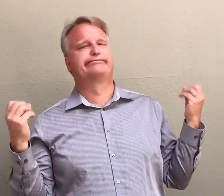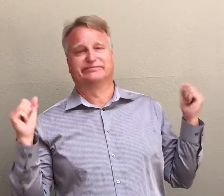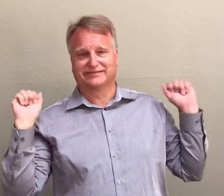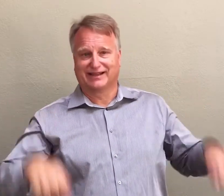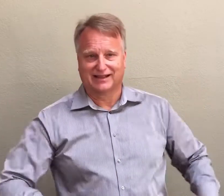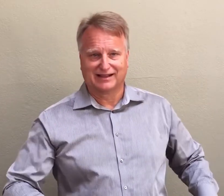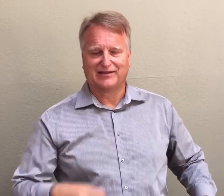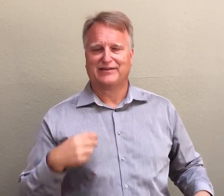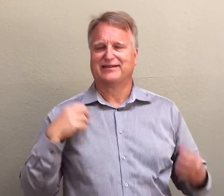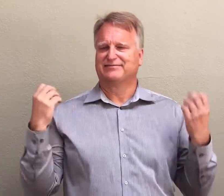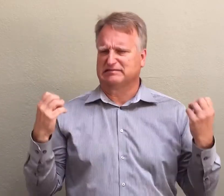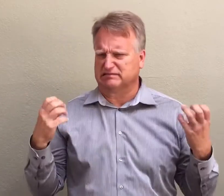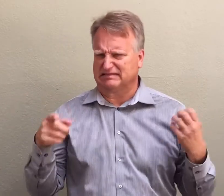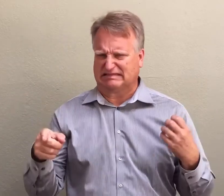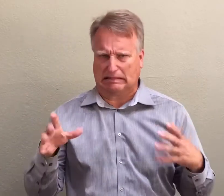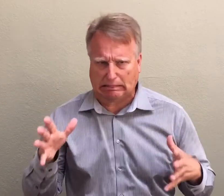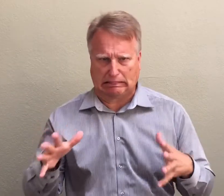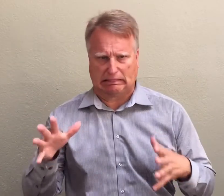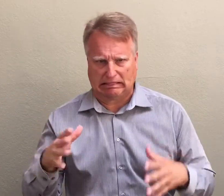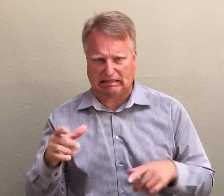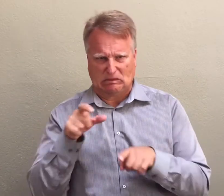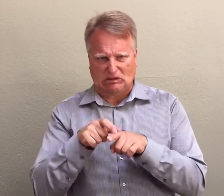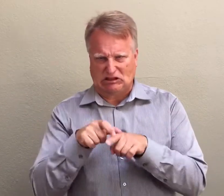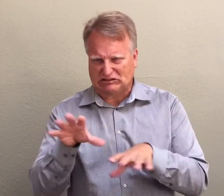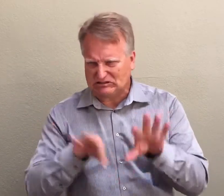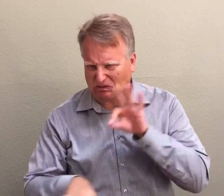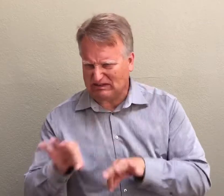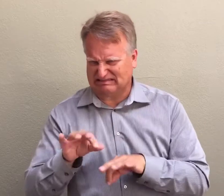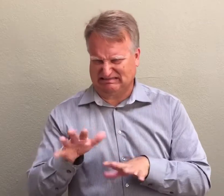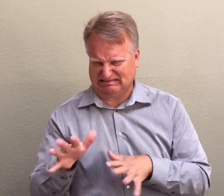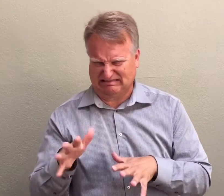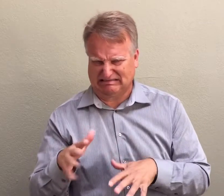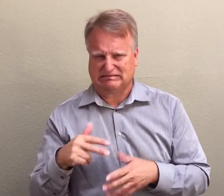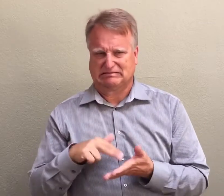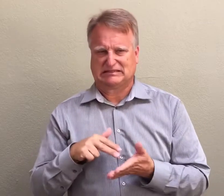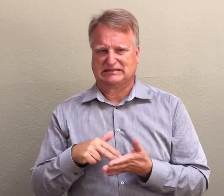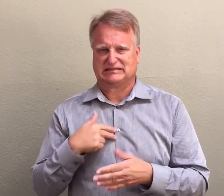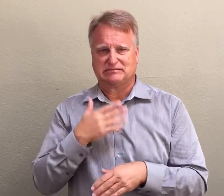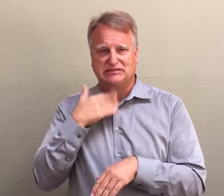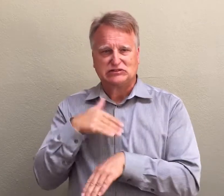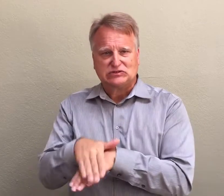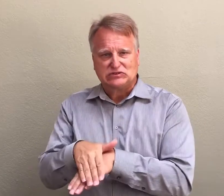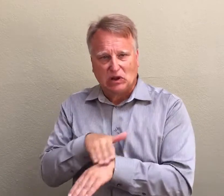Should the work of the interpreter meet my satisfaction, I could proceed with my presentation without any worry. Conversely, if I realize that the interpreter is not quite skilled with poor word choices for example,